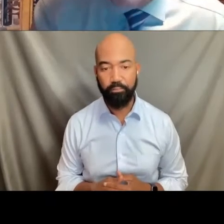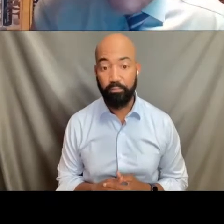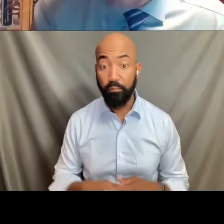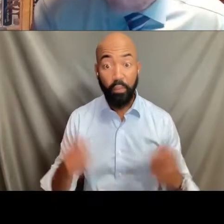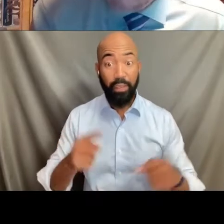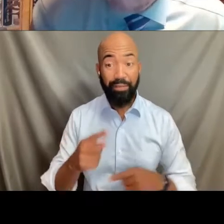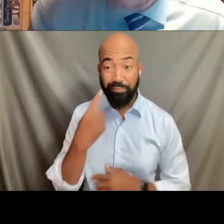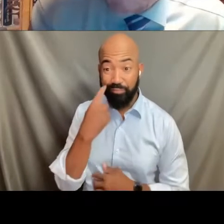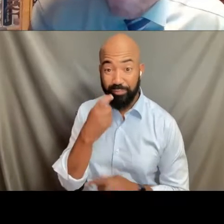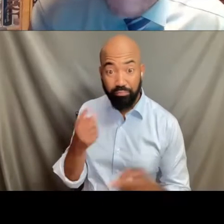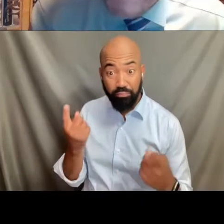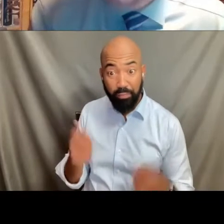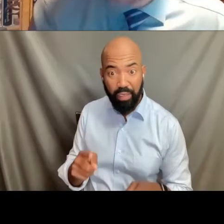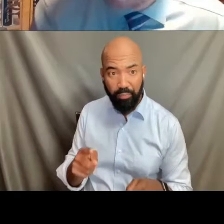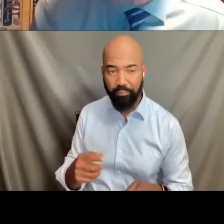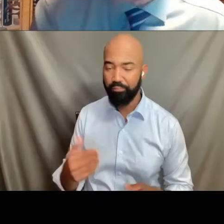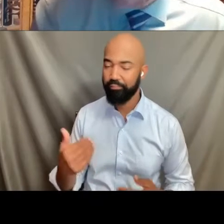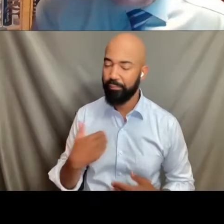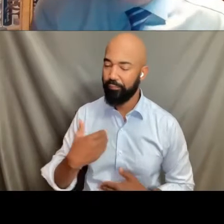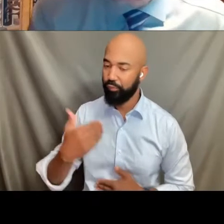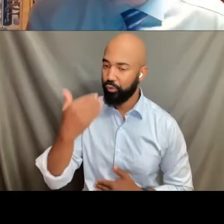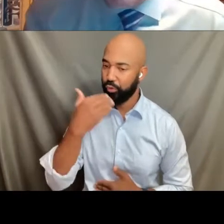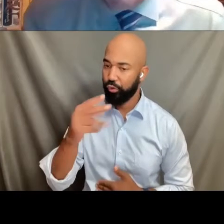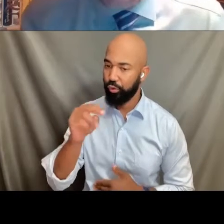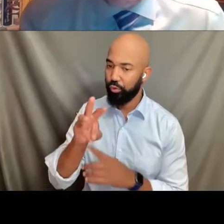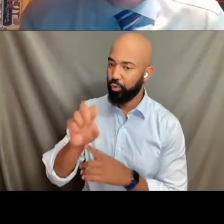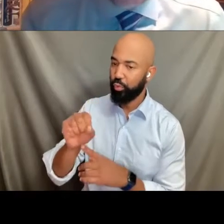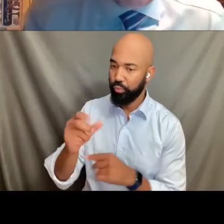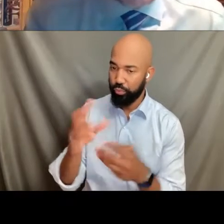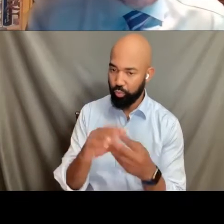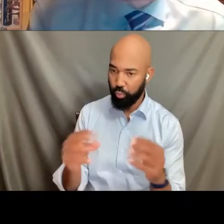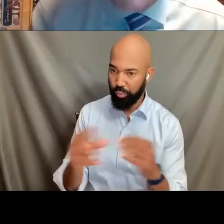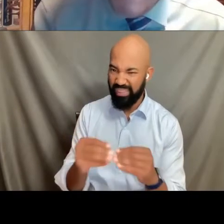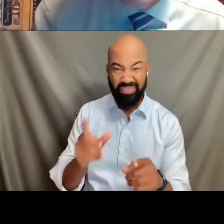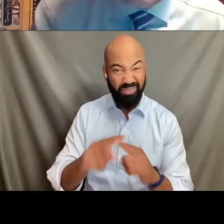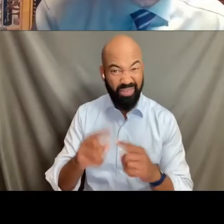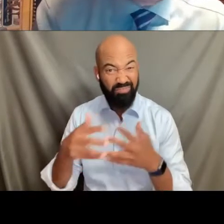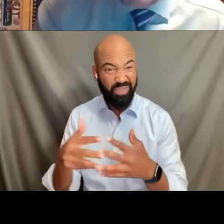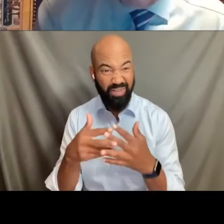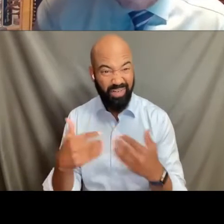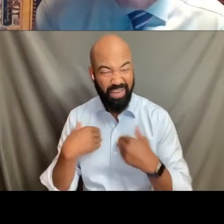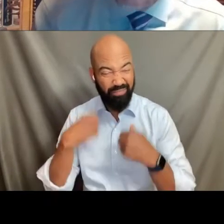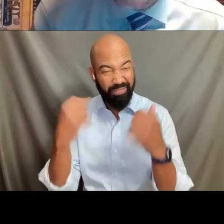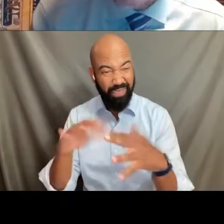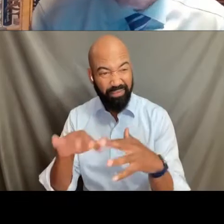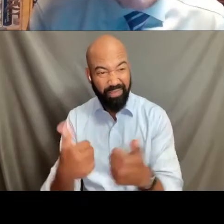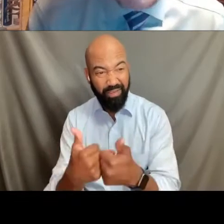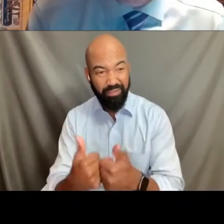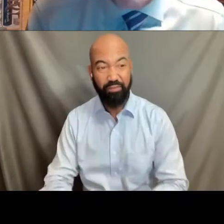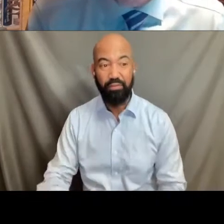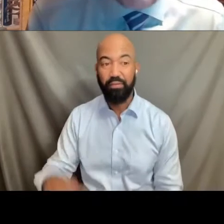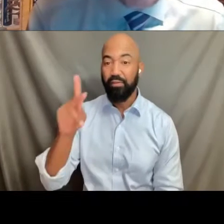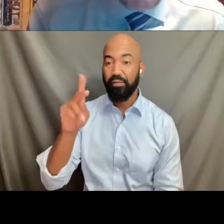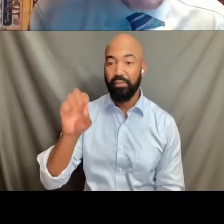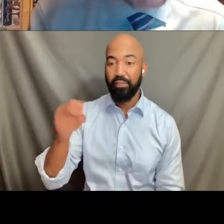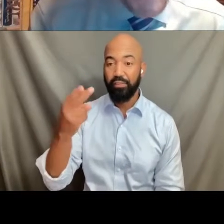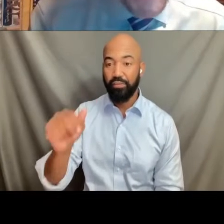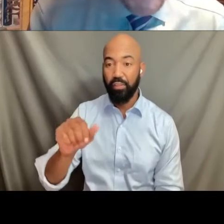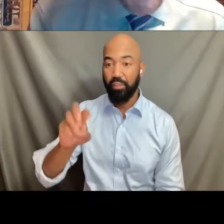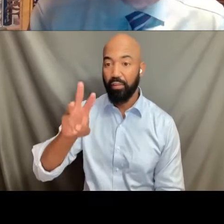Again, a good news story in the midst of continuing challenges in America. Keisha Williams, a transgender woman,